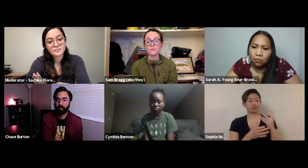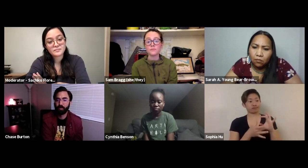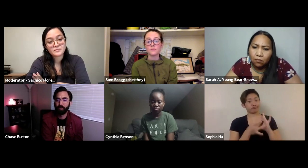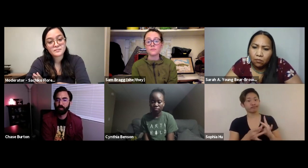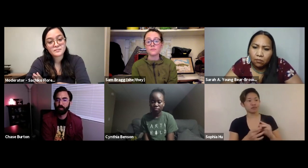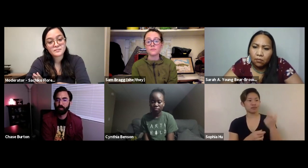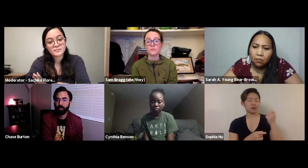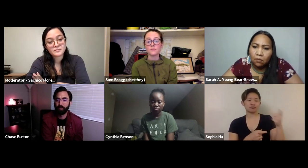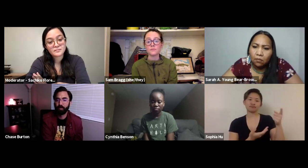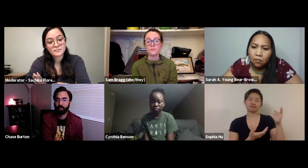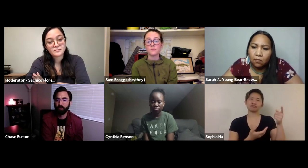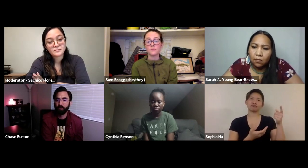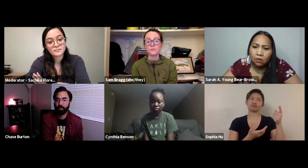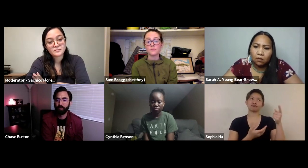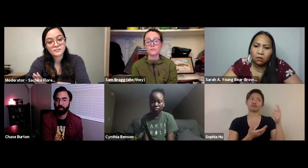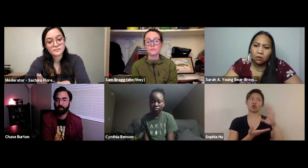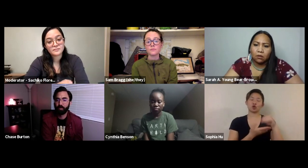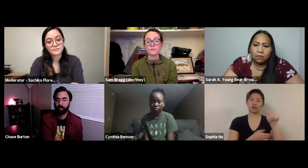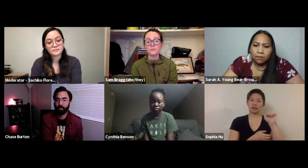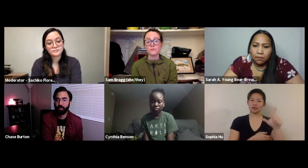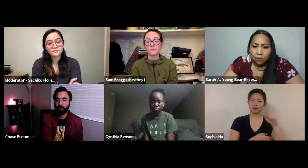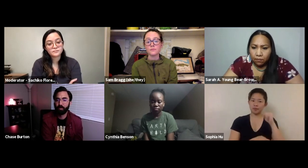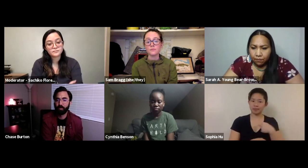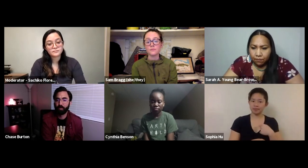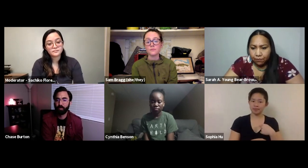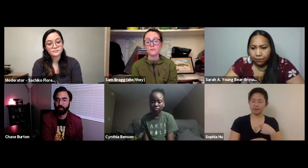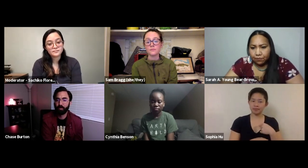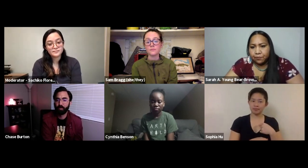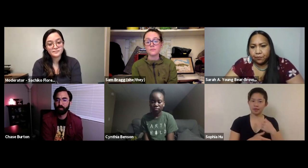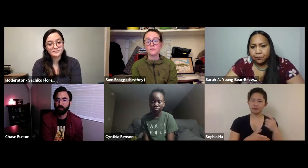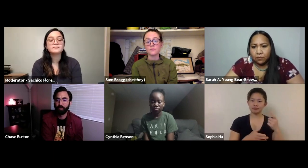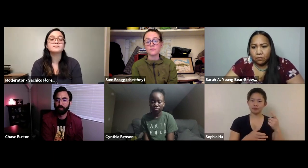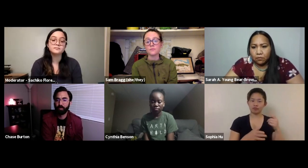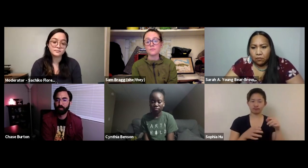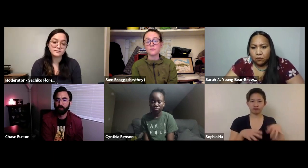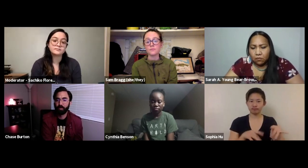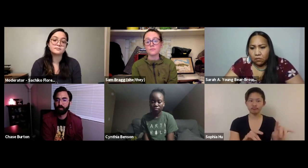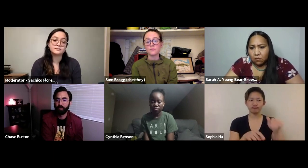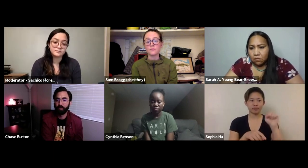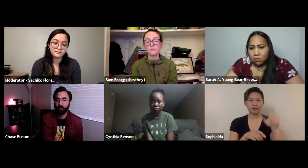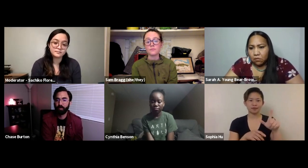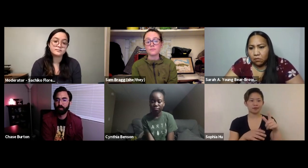who's actually a good friend of mine and they actually learned American Sign Language for